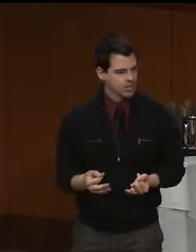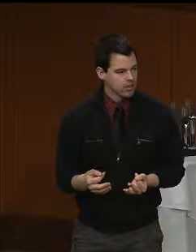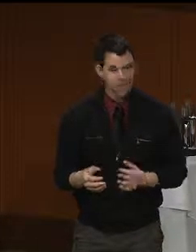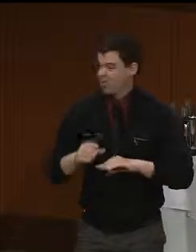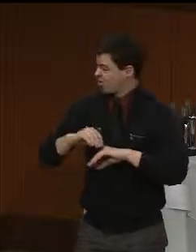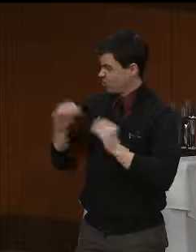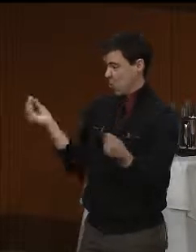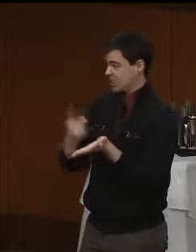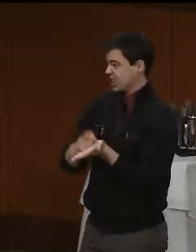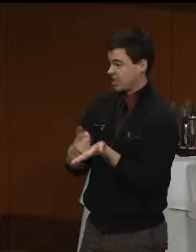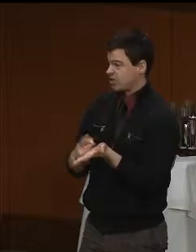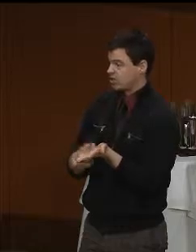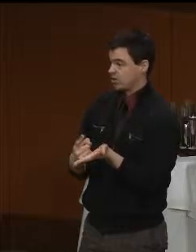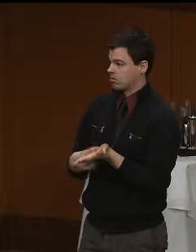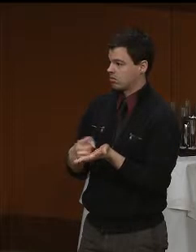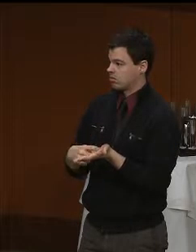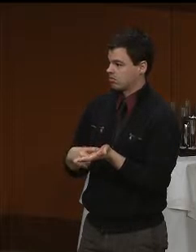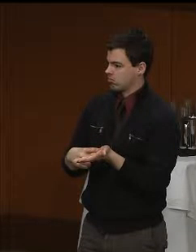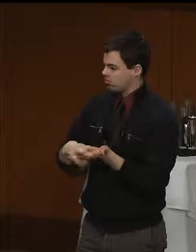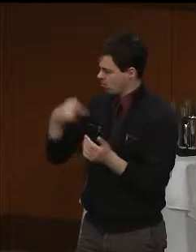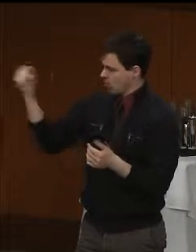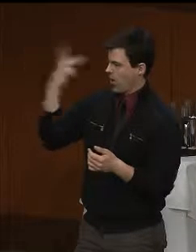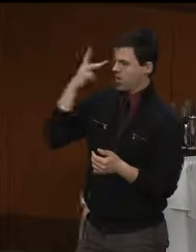a, it was just like, of course.